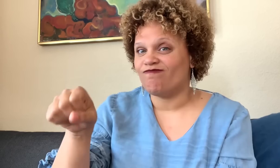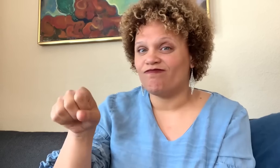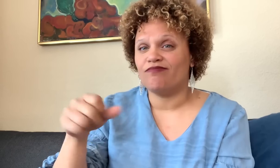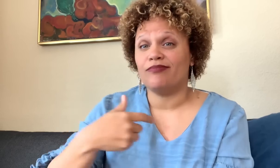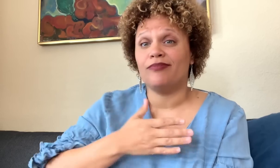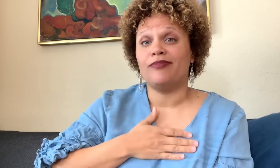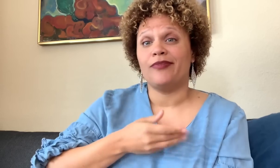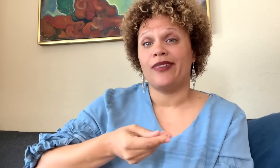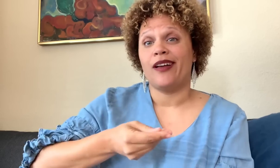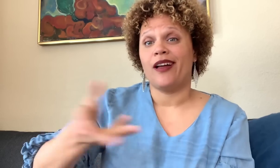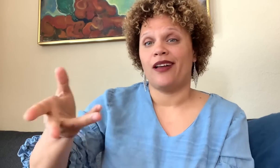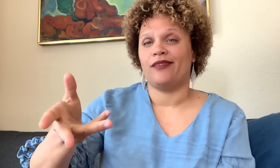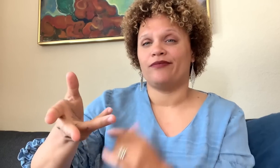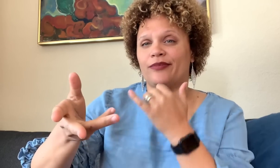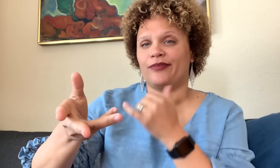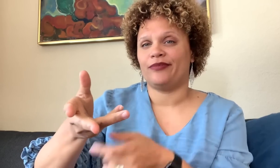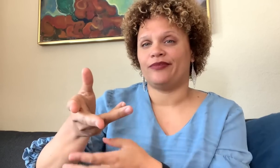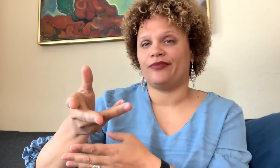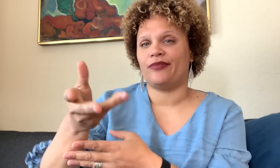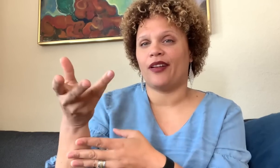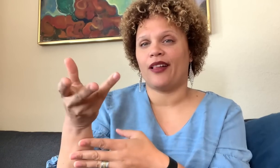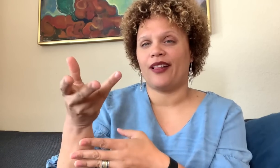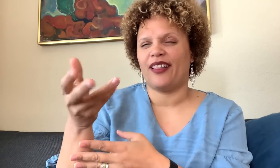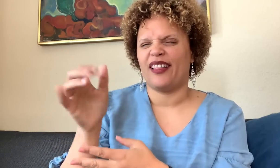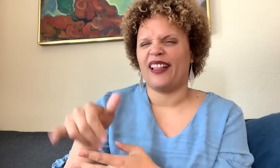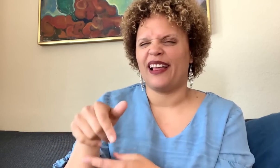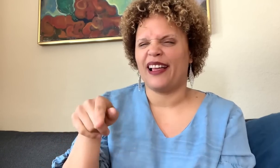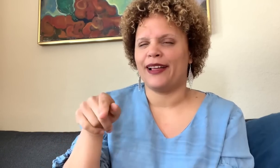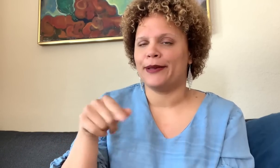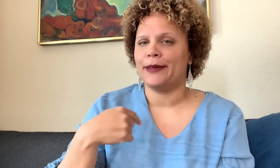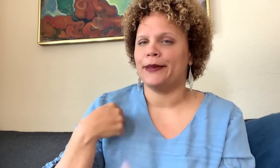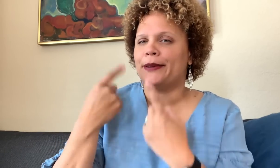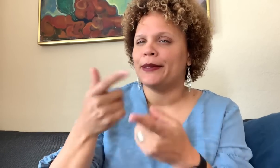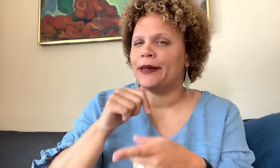Acknowledge that you exhibited a bad form, that you were out